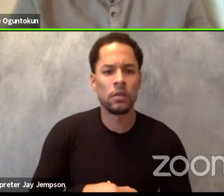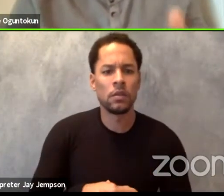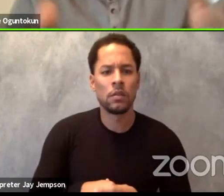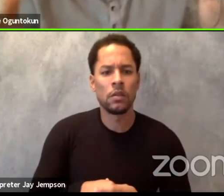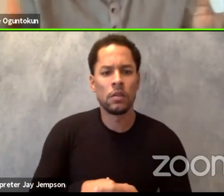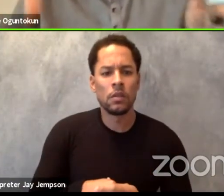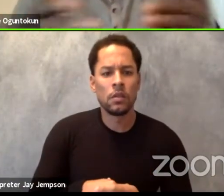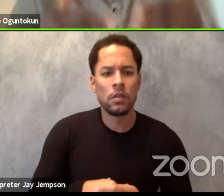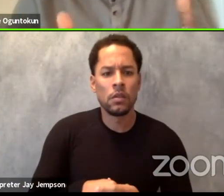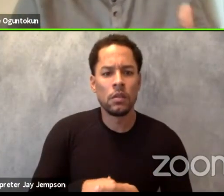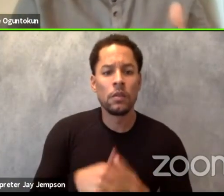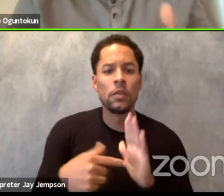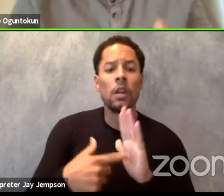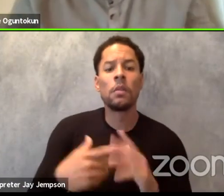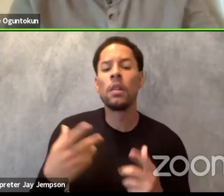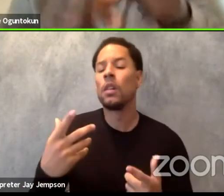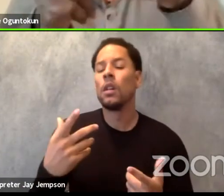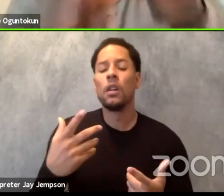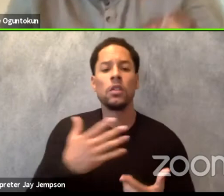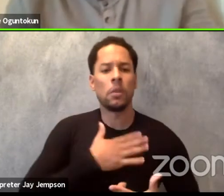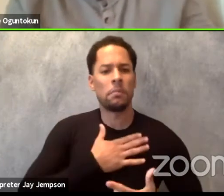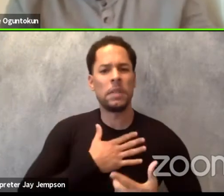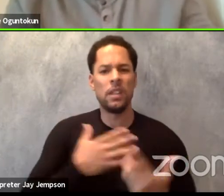so my boldness now is that the African